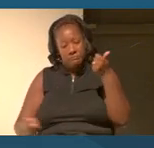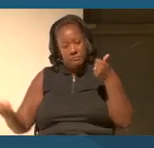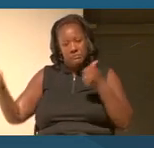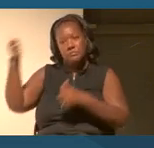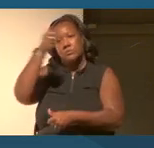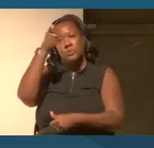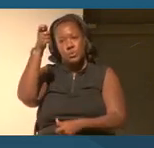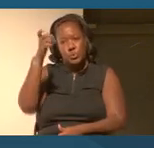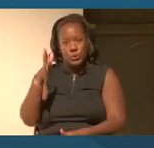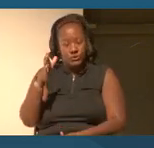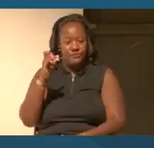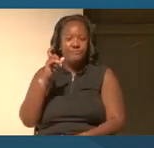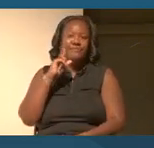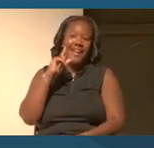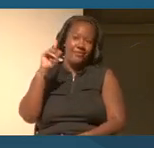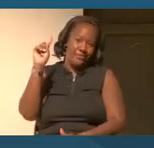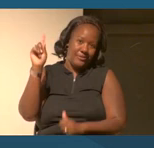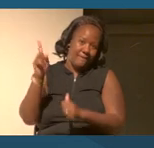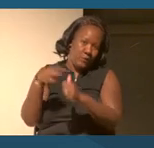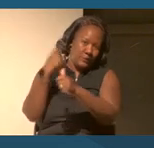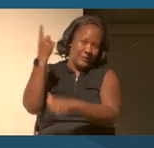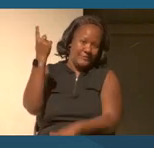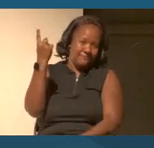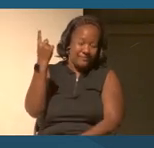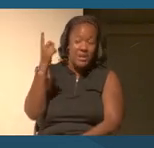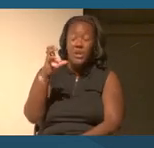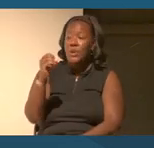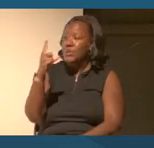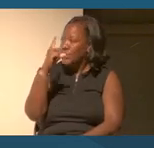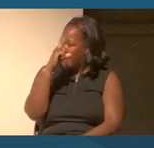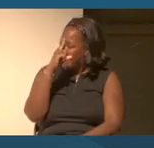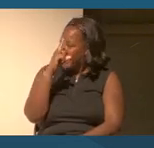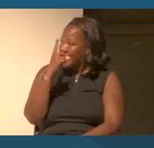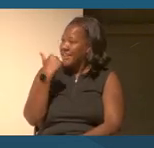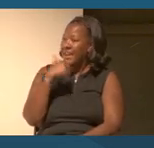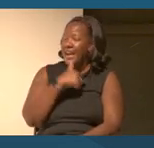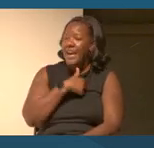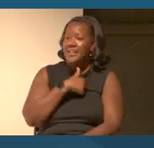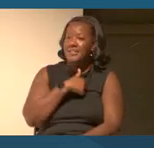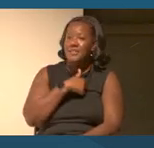And so I picked that one as we were getting ready to speak to all of you and to each other